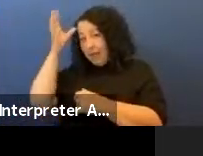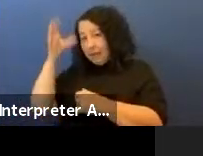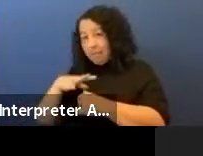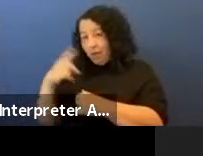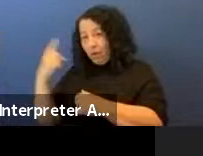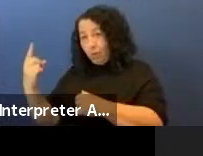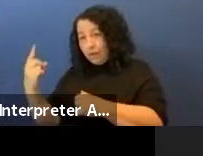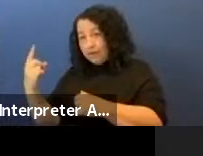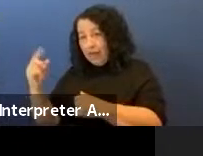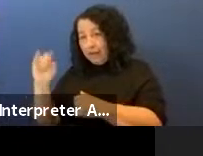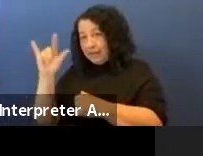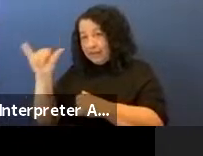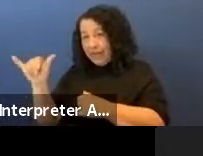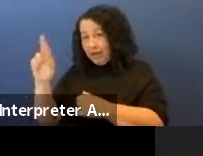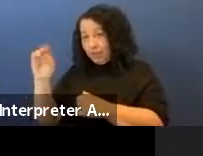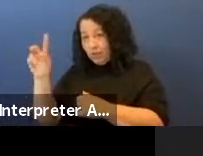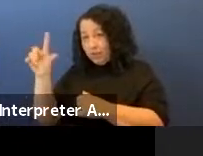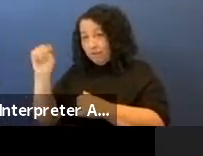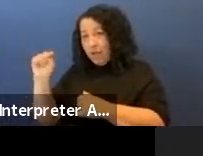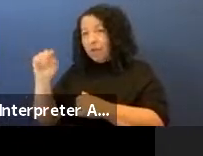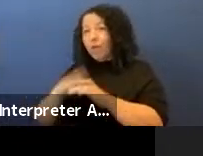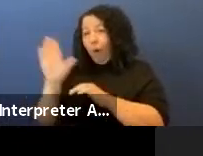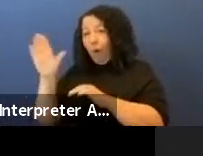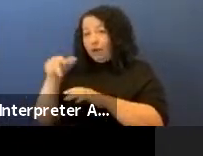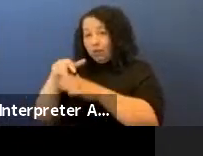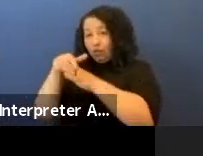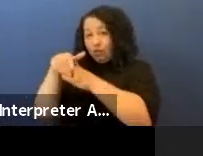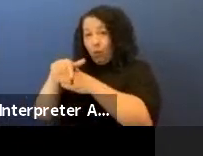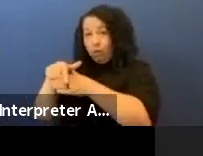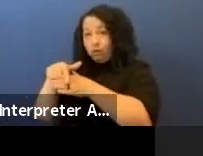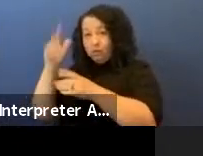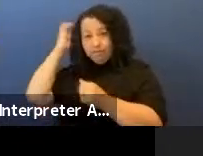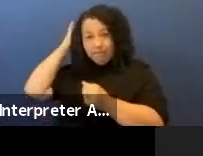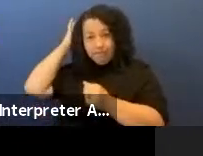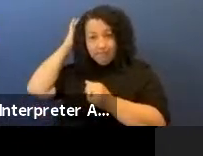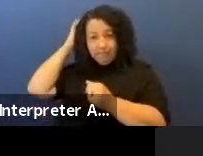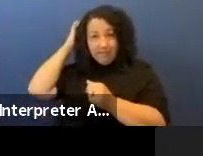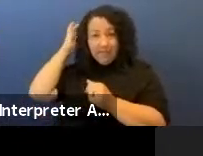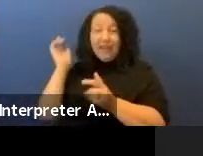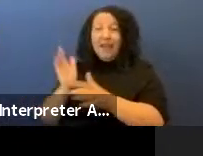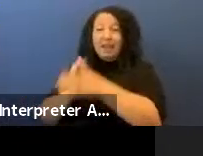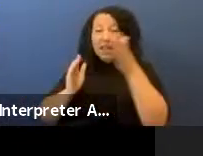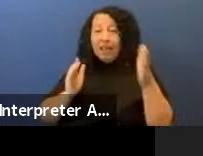Teddy Roosevelt on his high horse and a Native man on the other side and